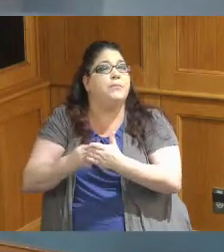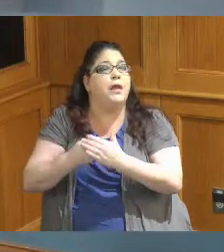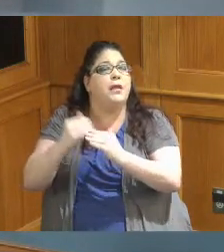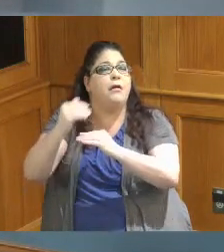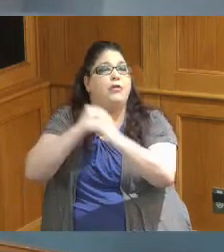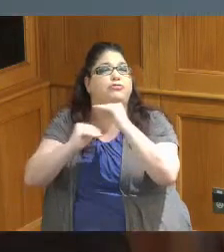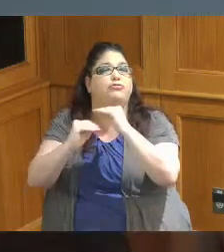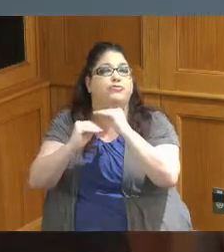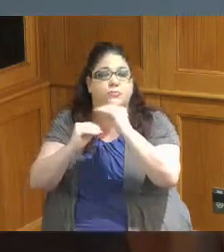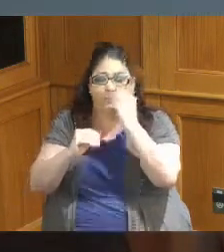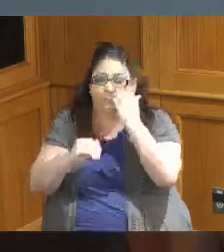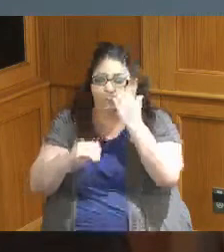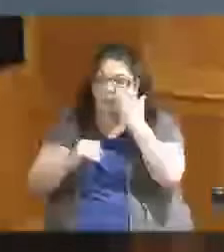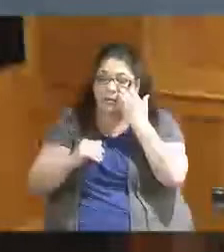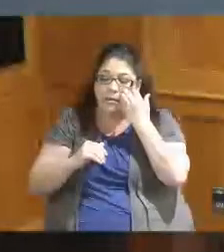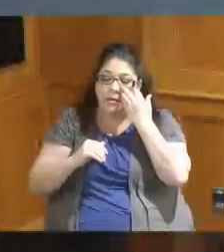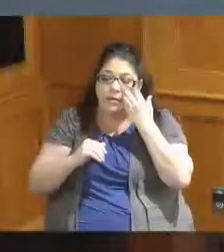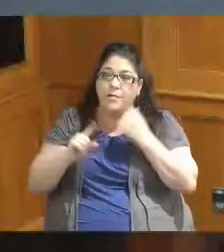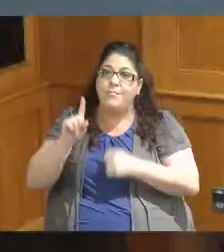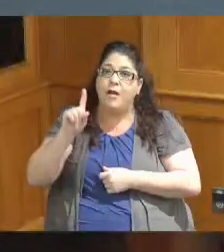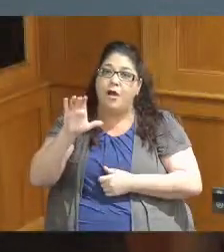from the estimate we saved about we were about a hundred thousand dollars